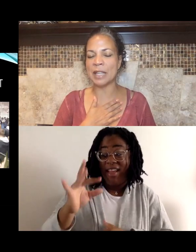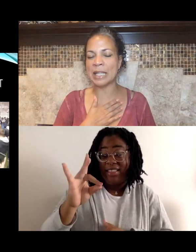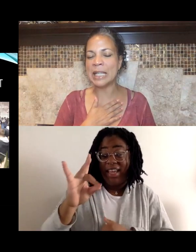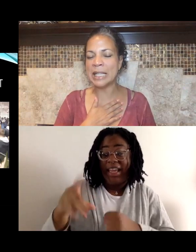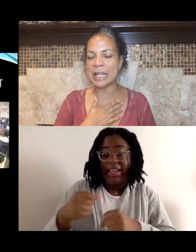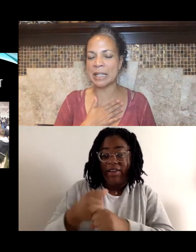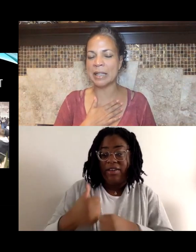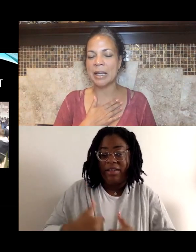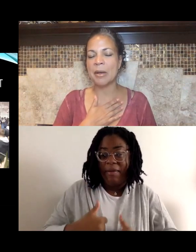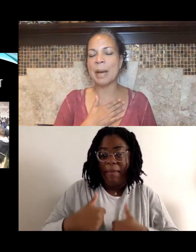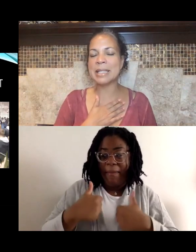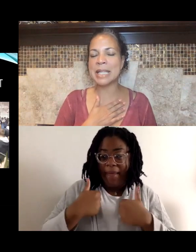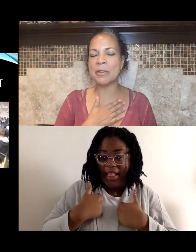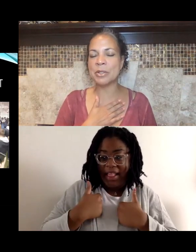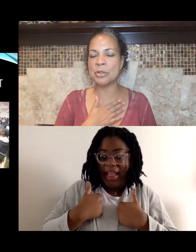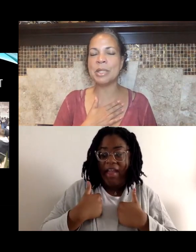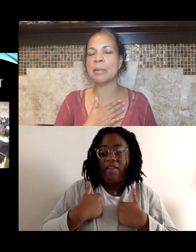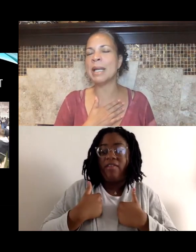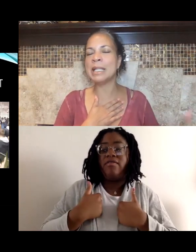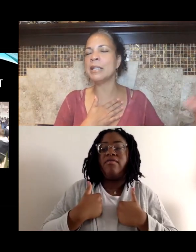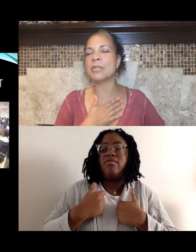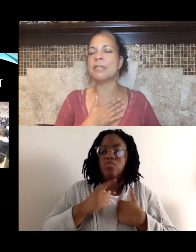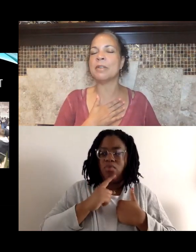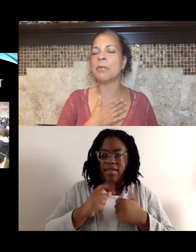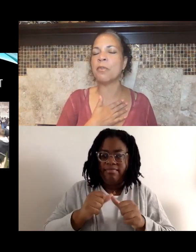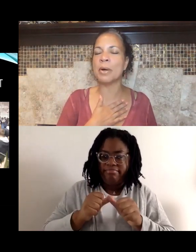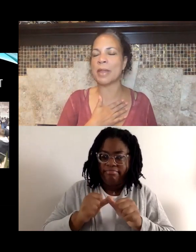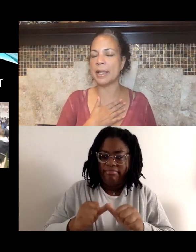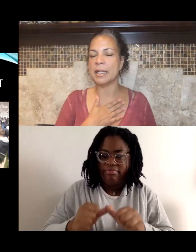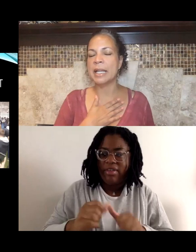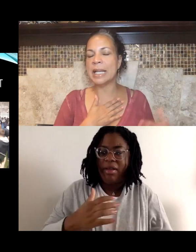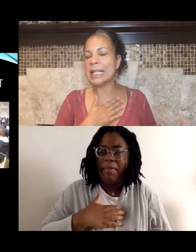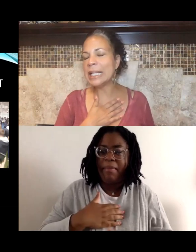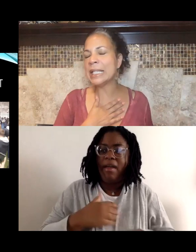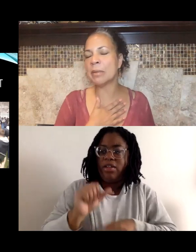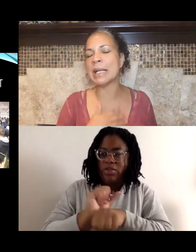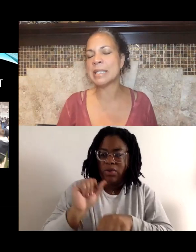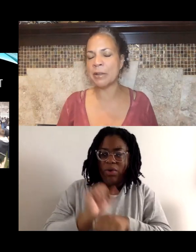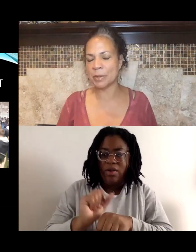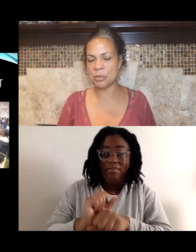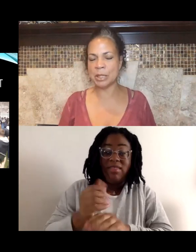in heeding my sacred duty and many years even before that, in heeding my sacred duty,